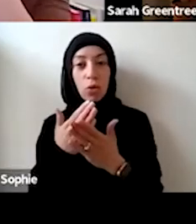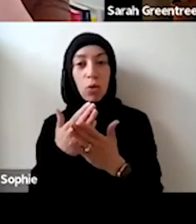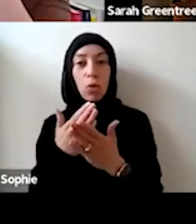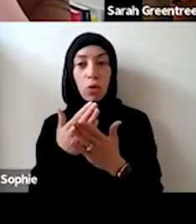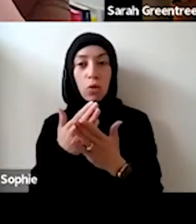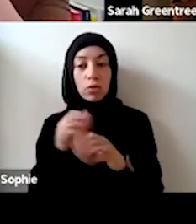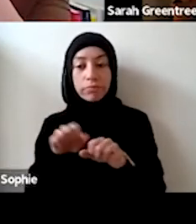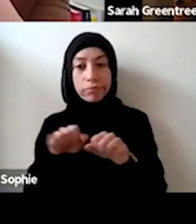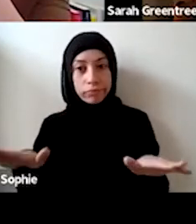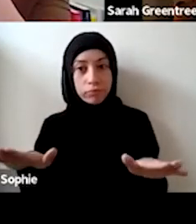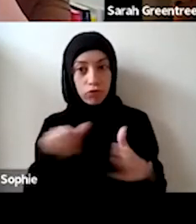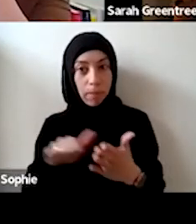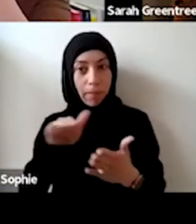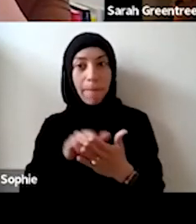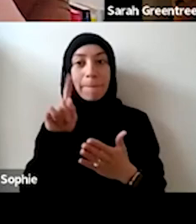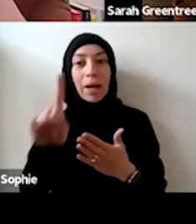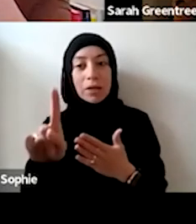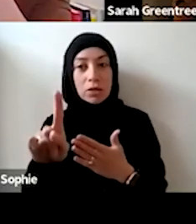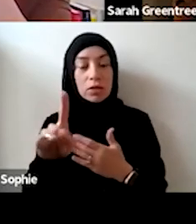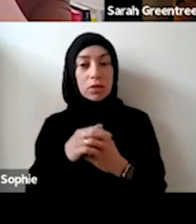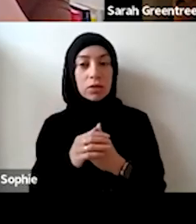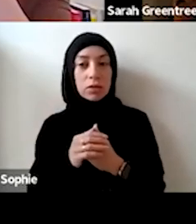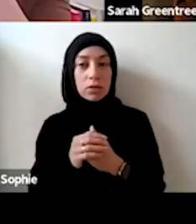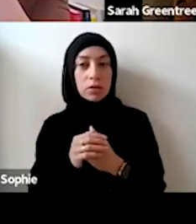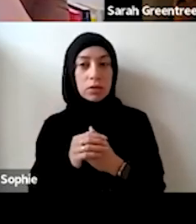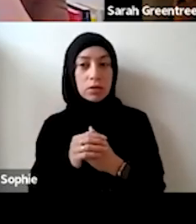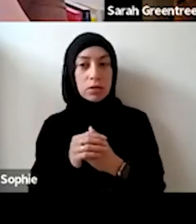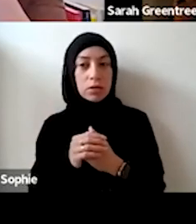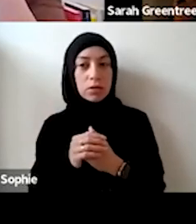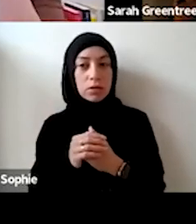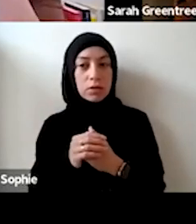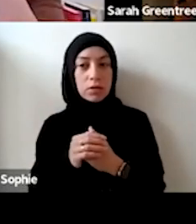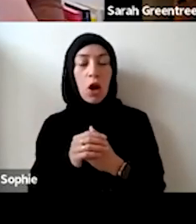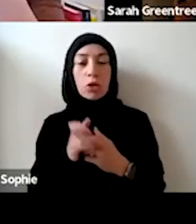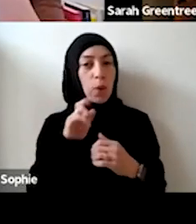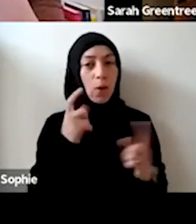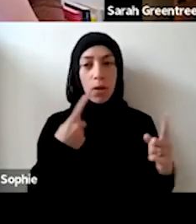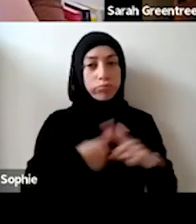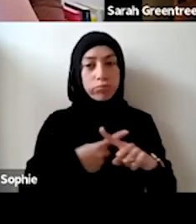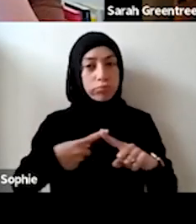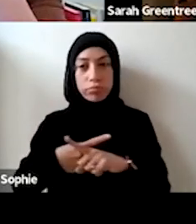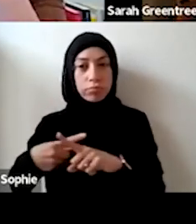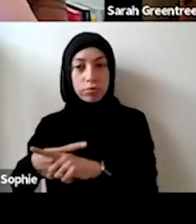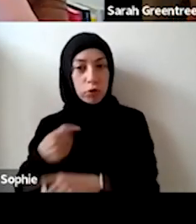well. And that's another layer of that. But, we don't think these things are going to be in conflict with each other. And I think you can be pretty assured that if we present an expression of interest where those layer of that. But again we don't think that these things are gonna be in in conflict with